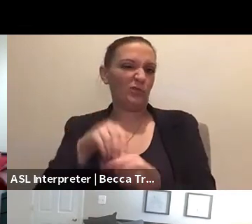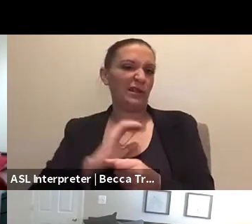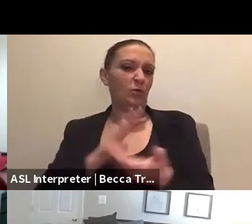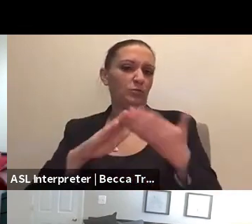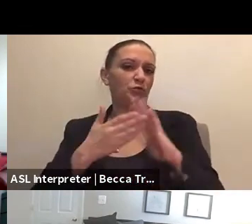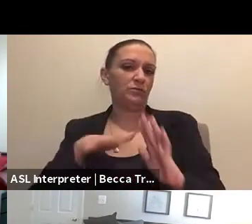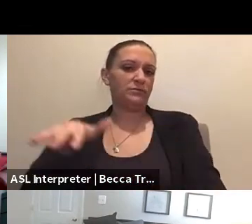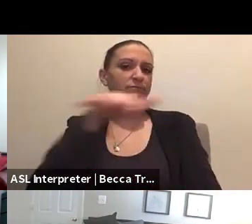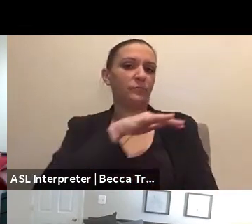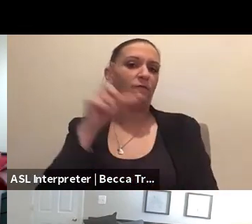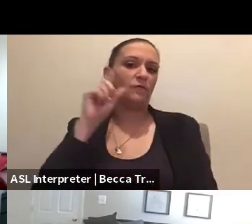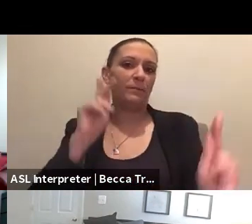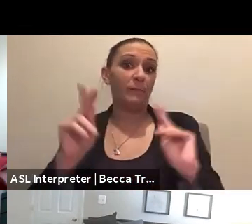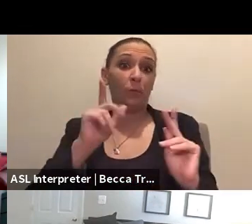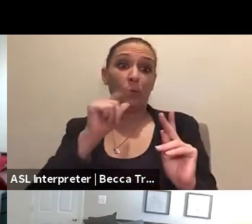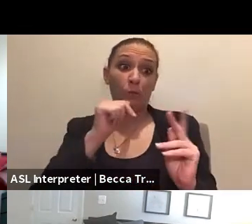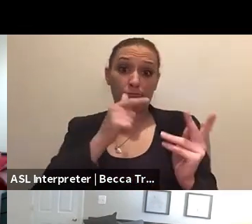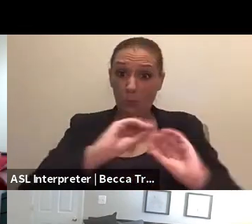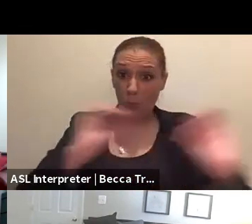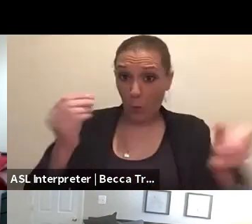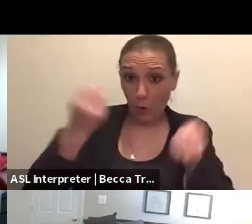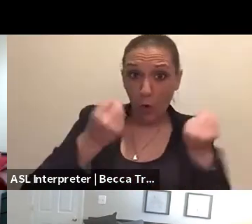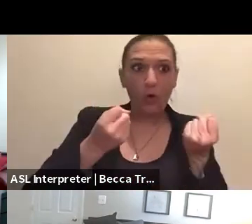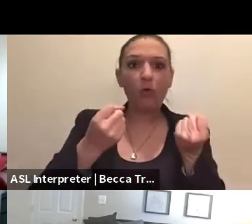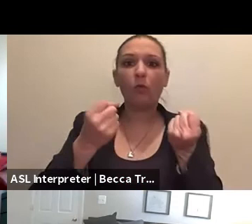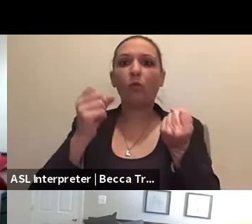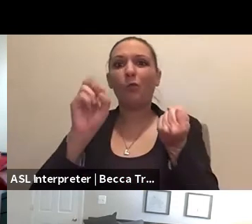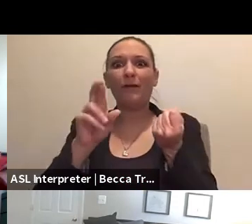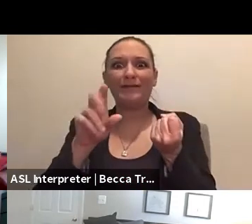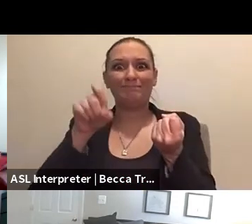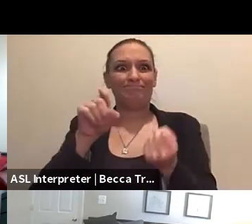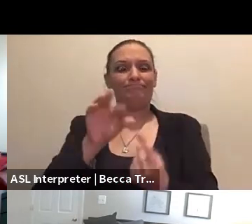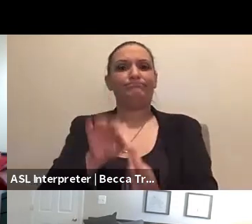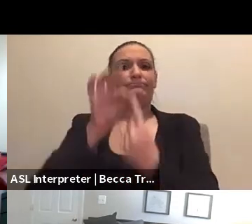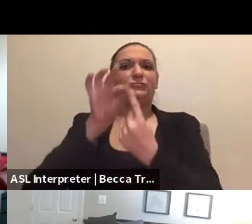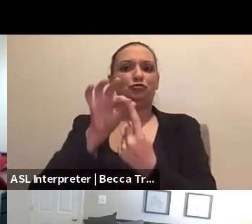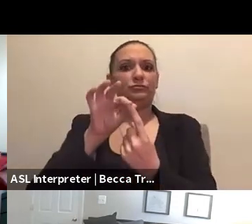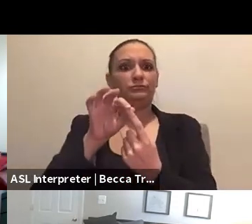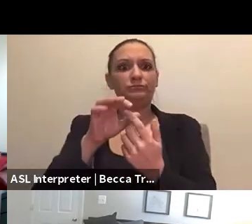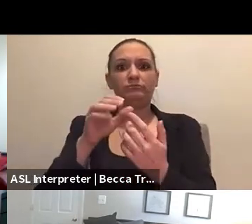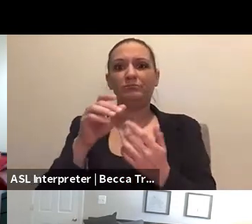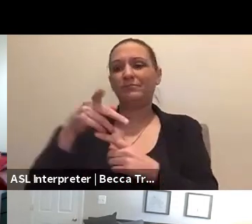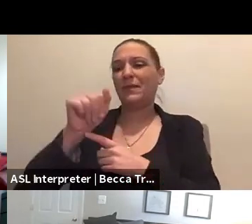for people who either don't have a car or need a paratransit type of assistance.